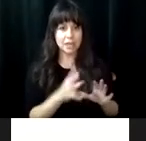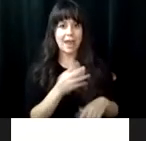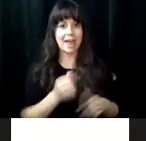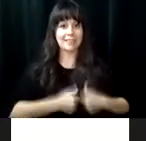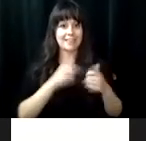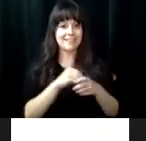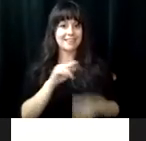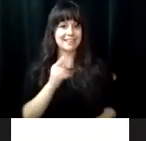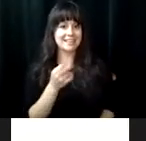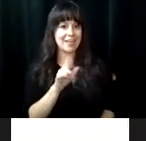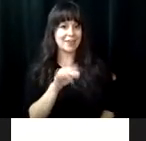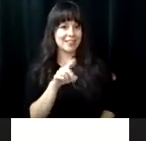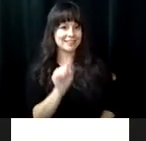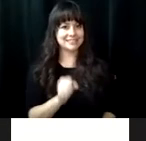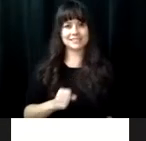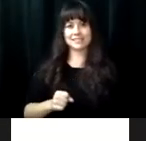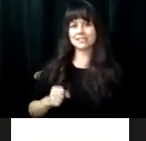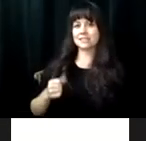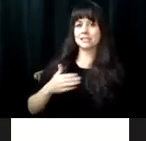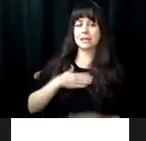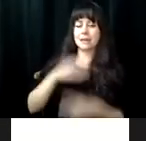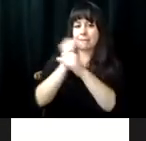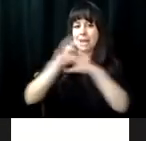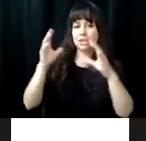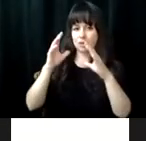My dream is to become a nuclear engineer, and